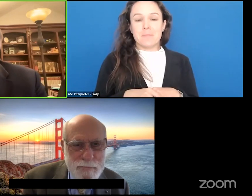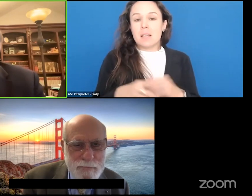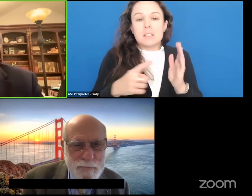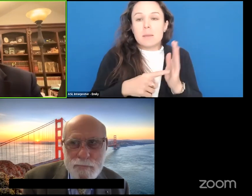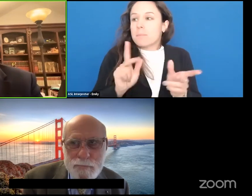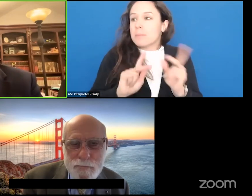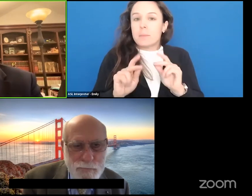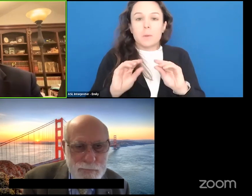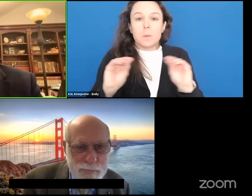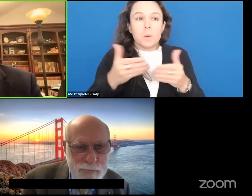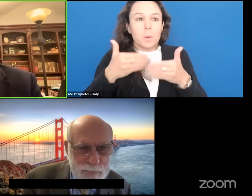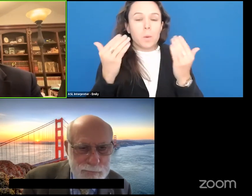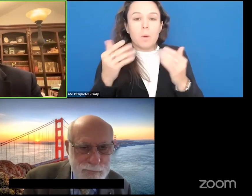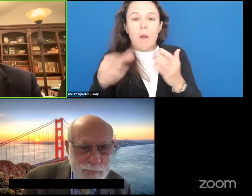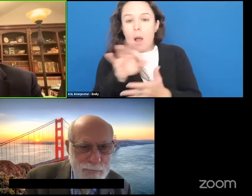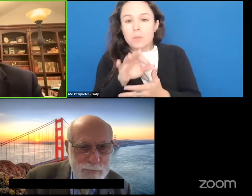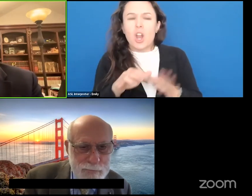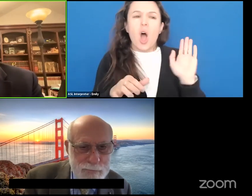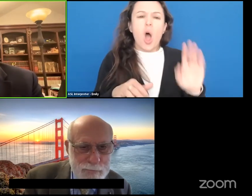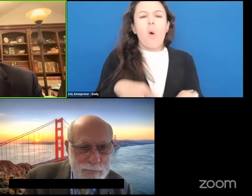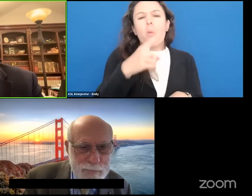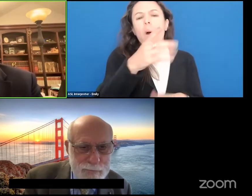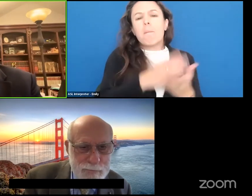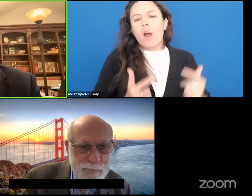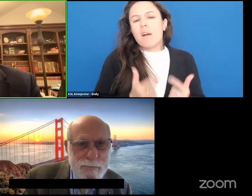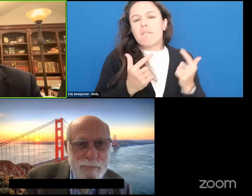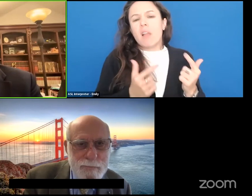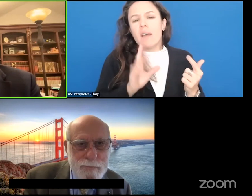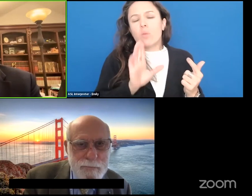It's not like, well but it's just one part of life they're going to miss out on.